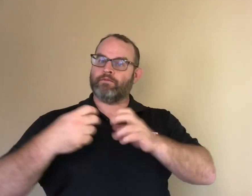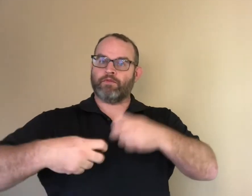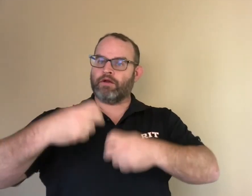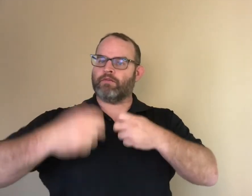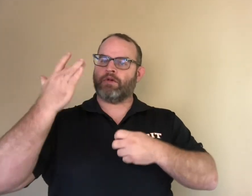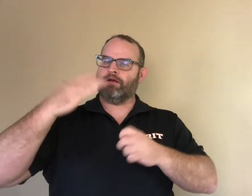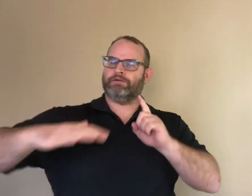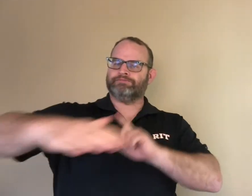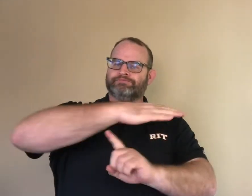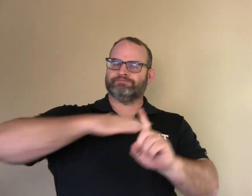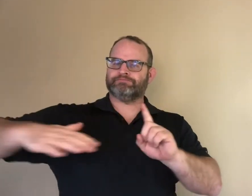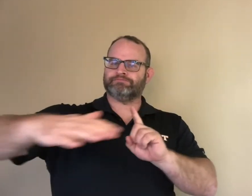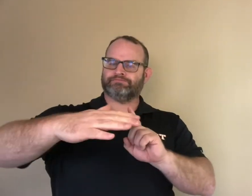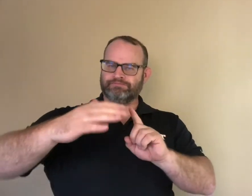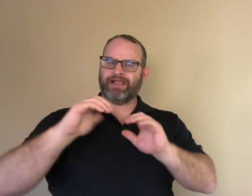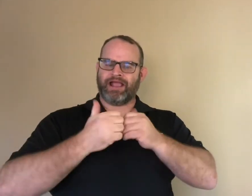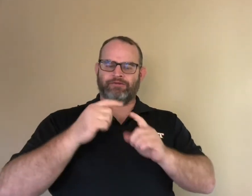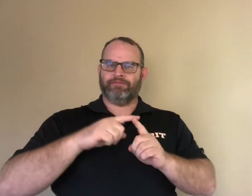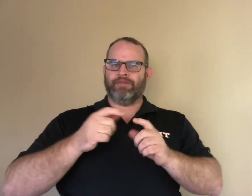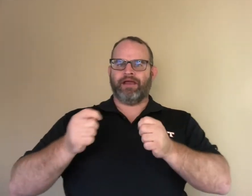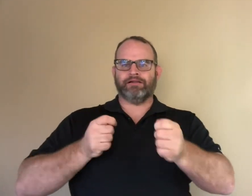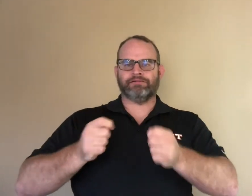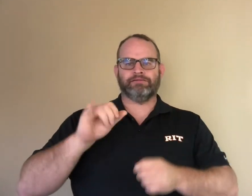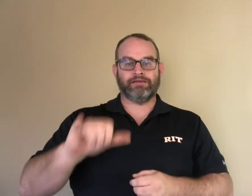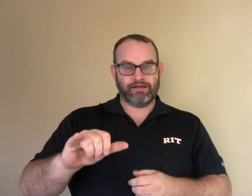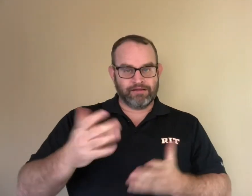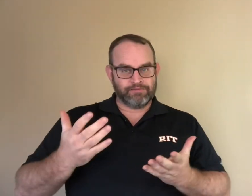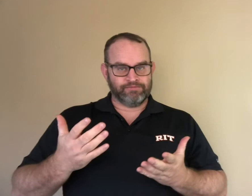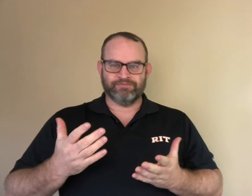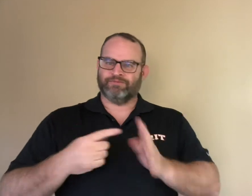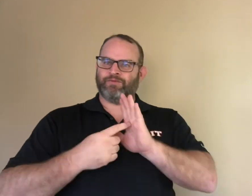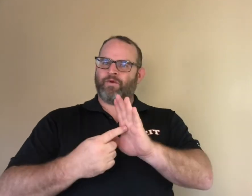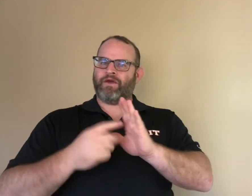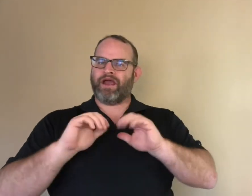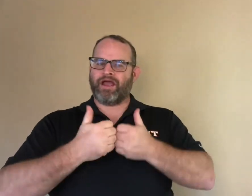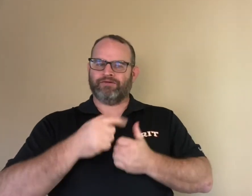If a story has a problem, it should be something that gets in the way for the deaf character.